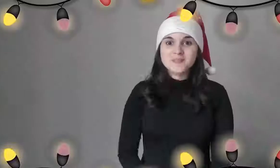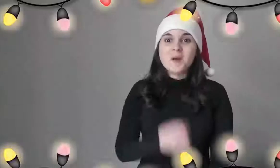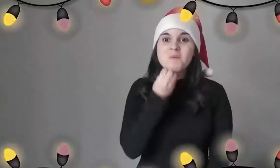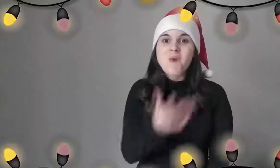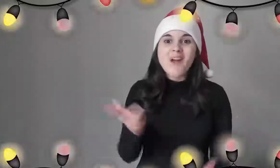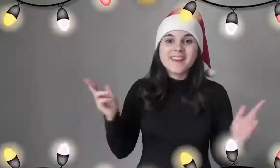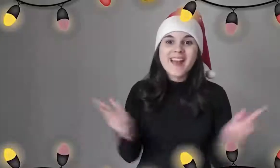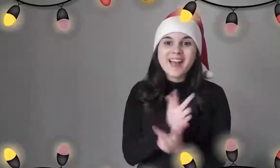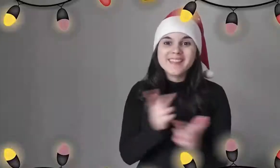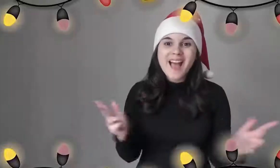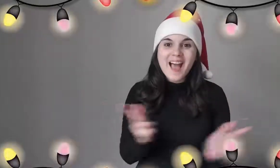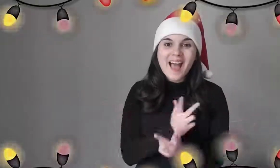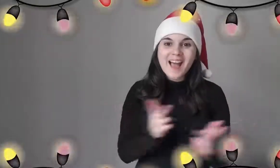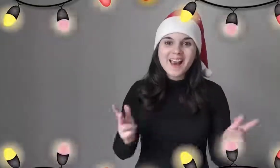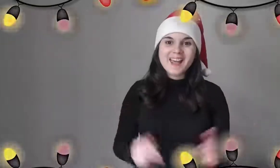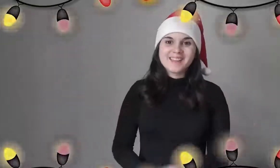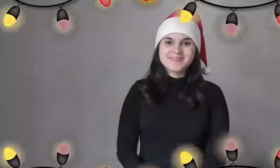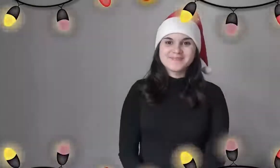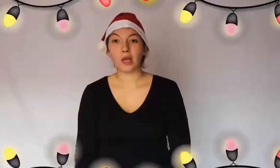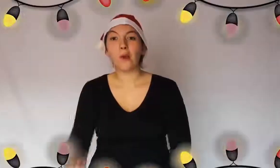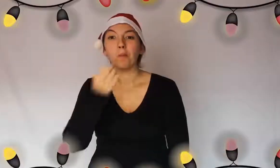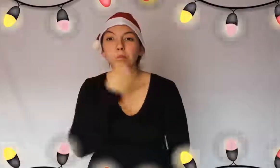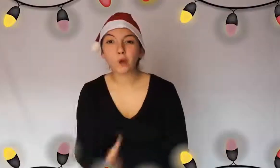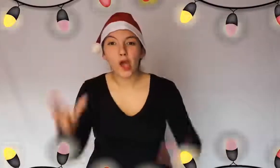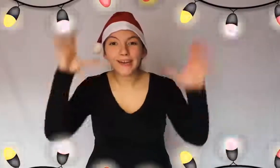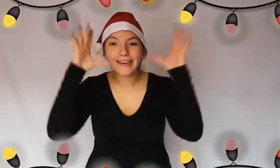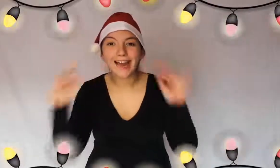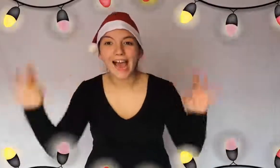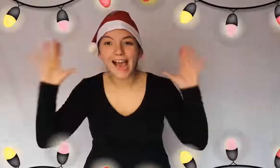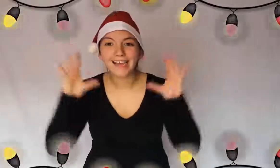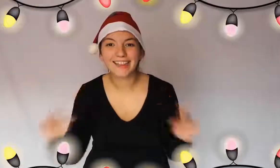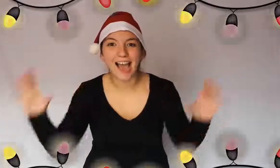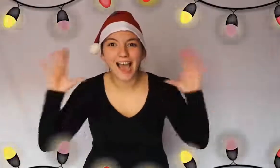Merry Christmas!